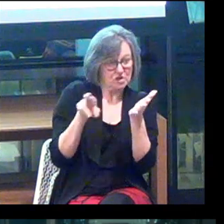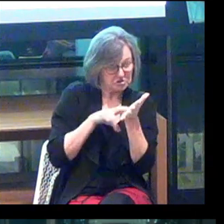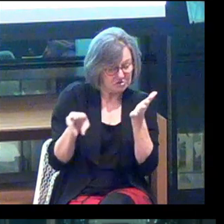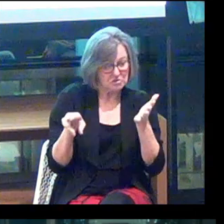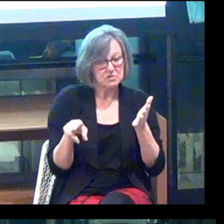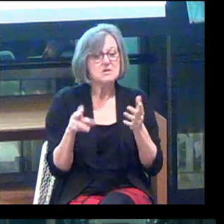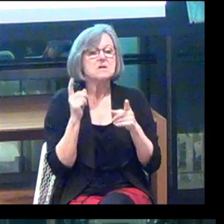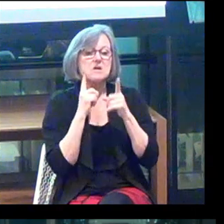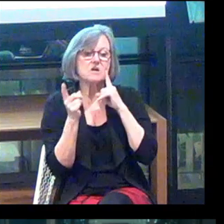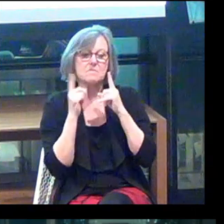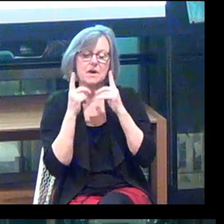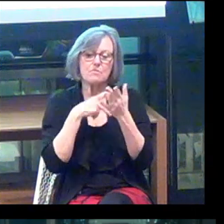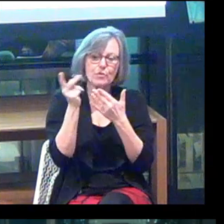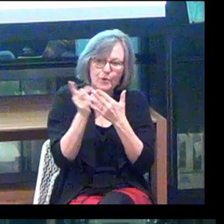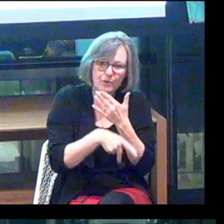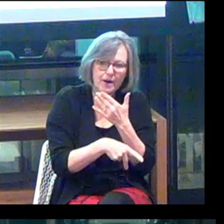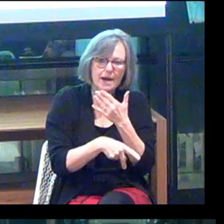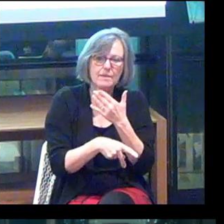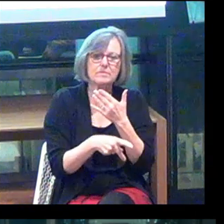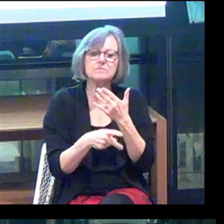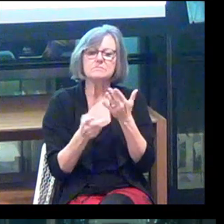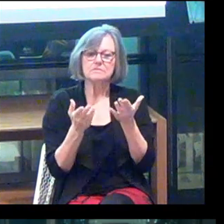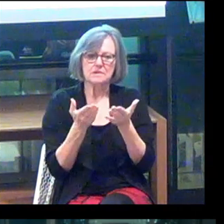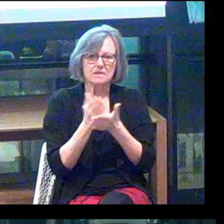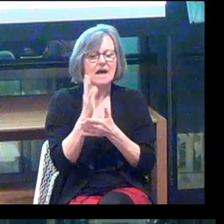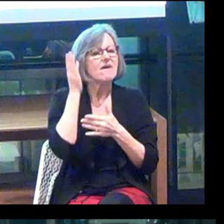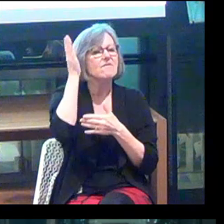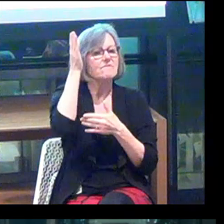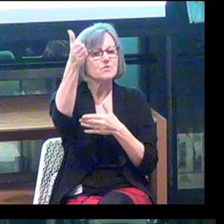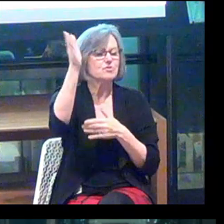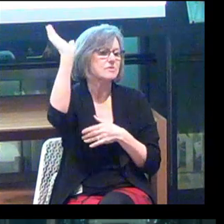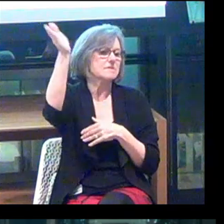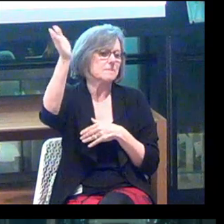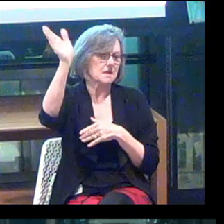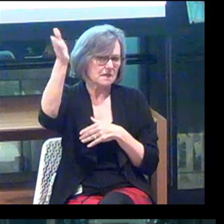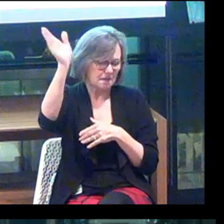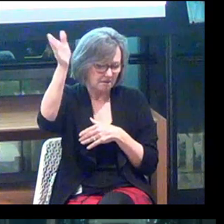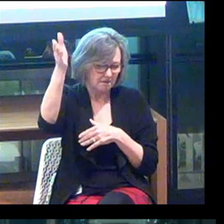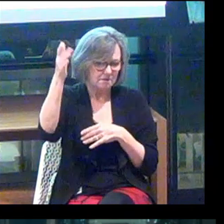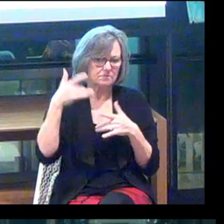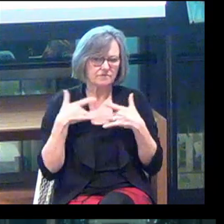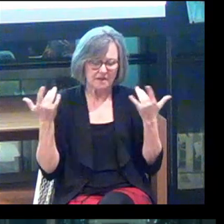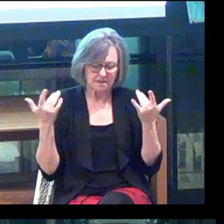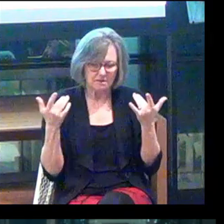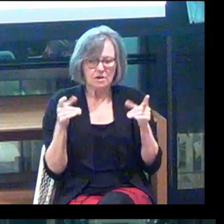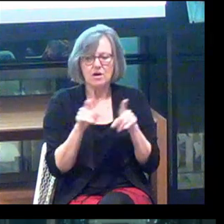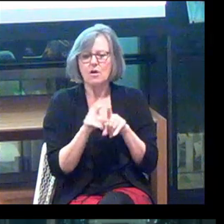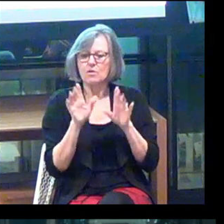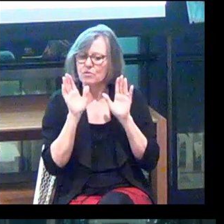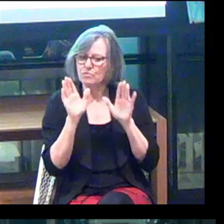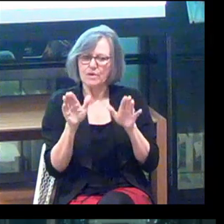And you'll hear about programming that we roll out. Future speaking engagements that we have, and it will also be a great way to connect